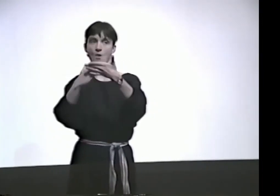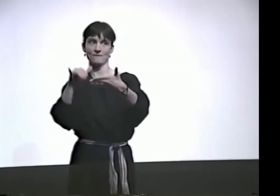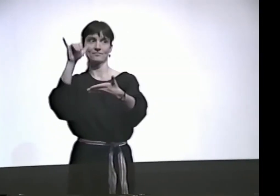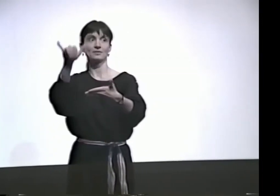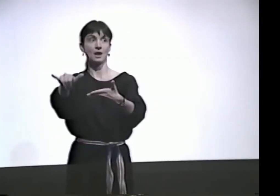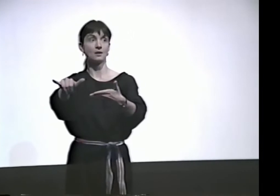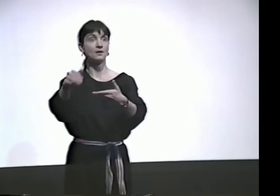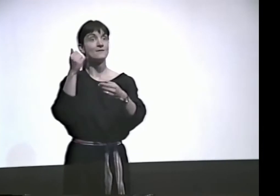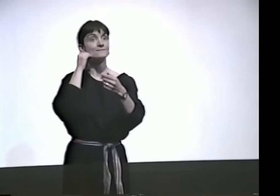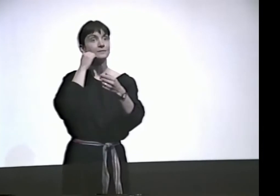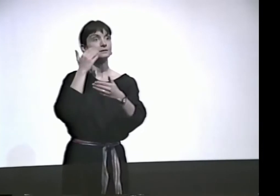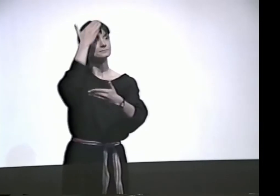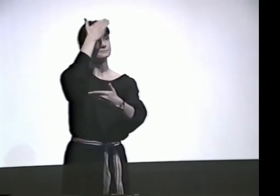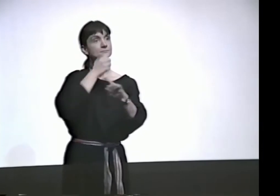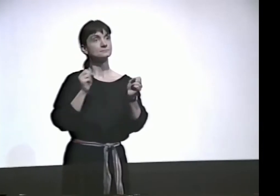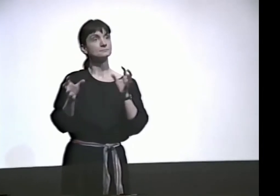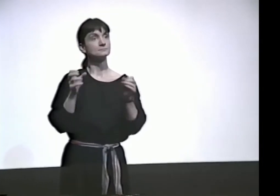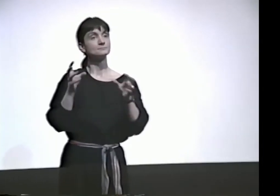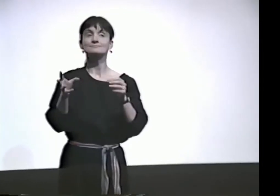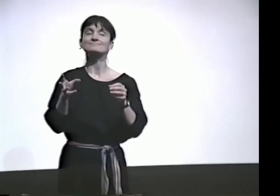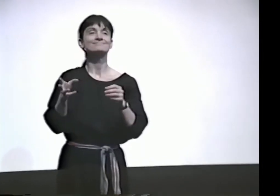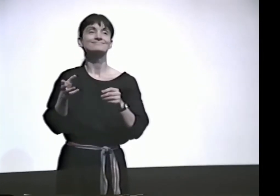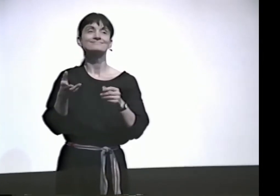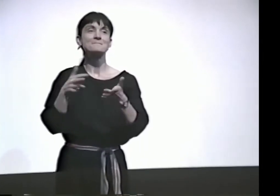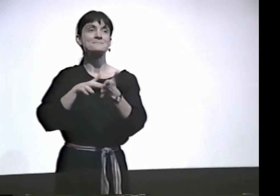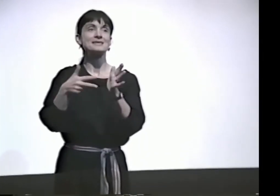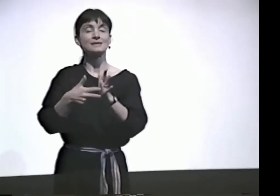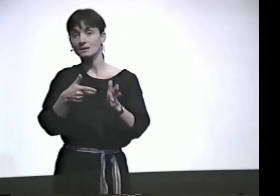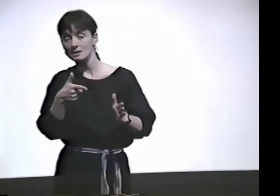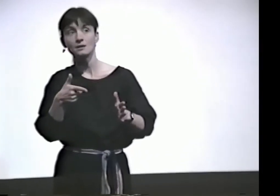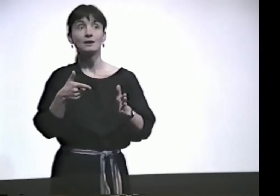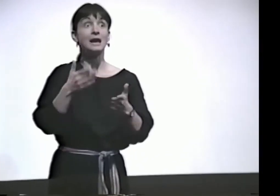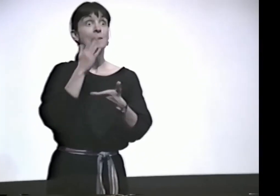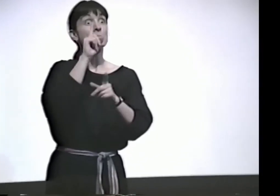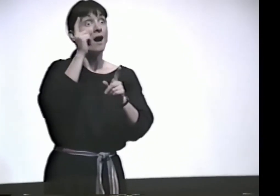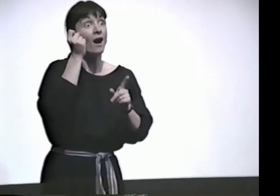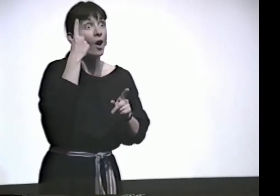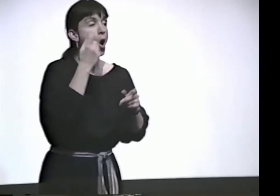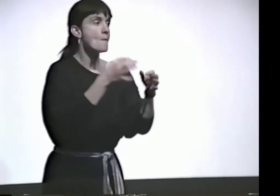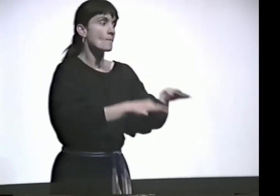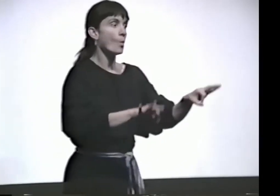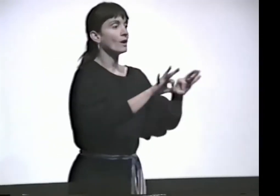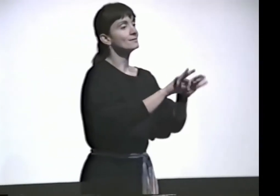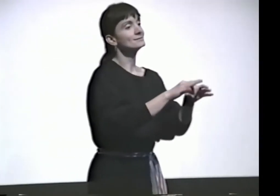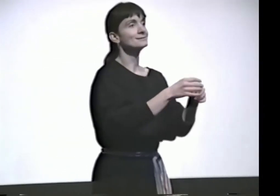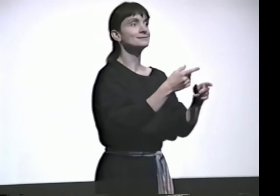NUMBER ONE IN SIGN LANGUAGE. IF I SIGN WITH A BLANK FACE, THE MEANING WON'T GET ACROSS.